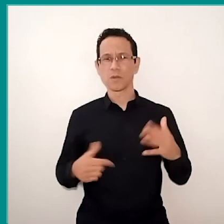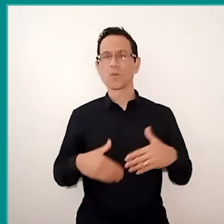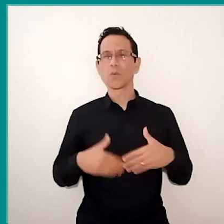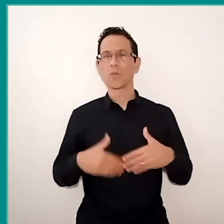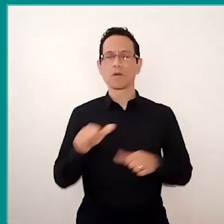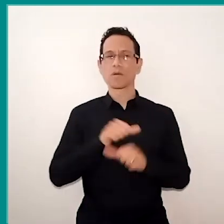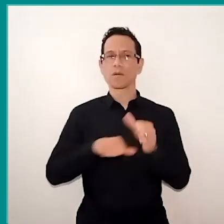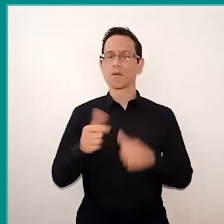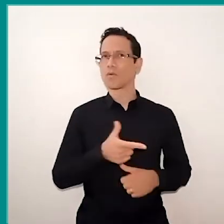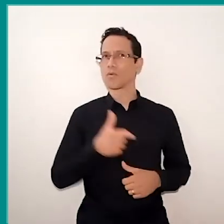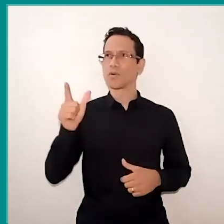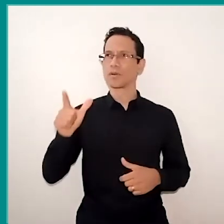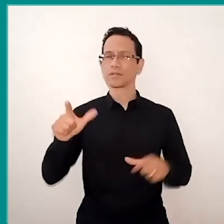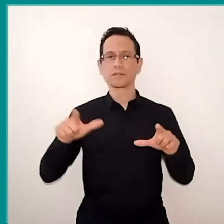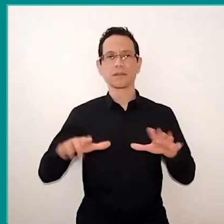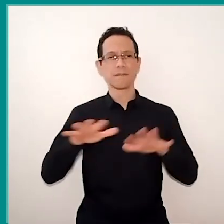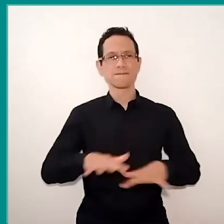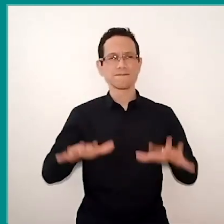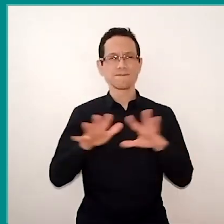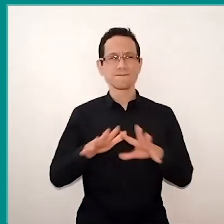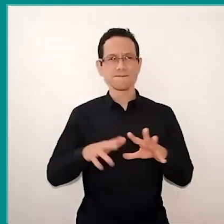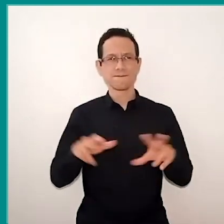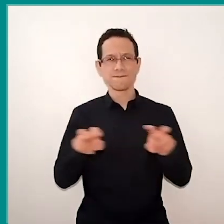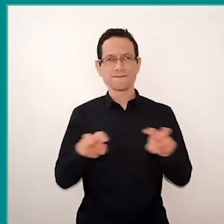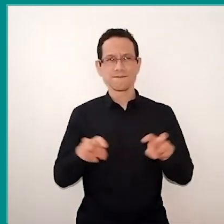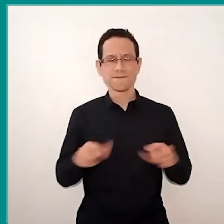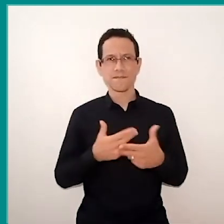for a classroom of many children and many teenagers,